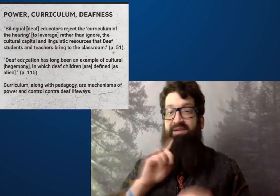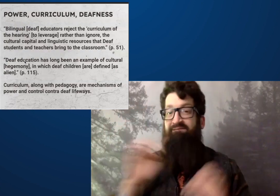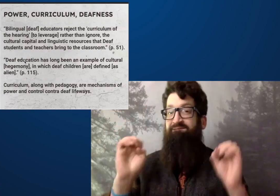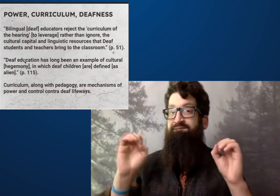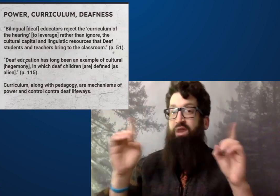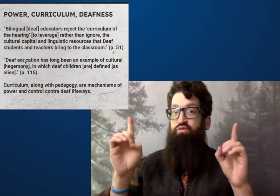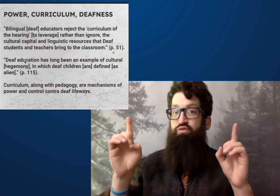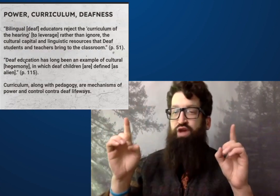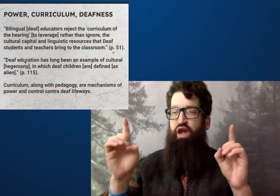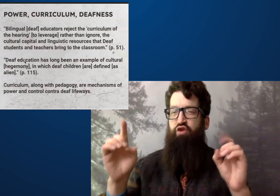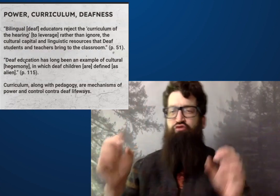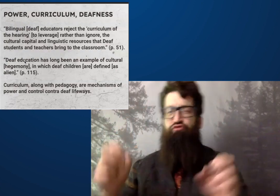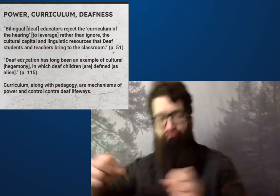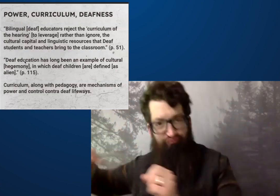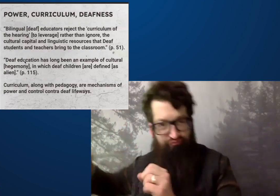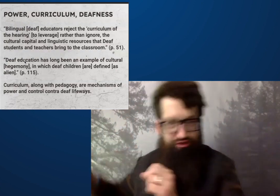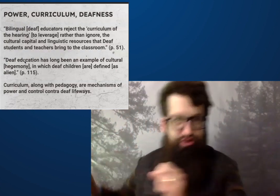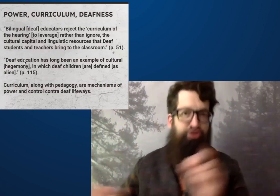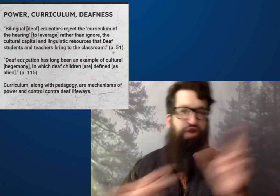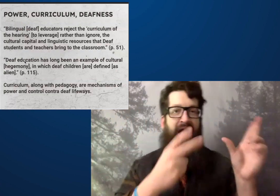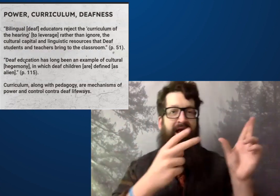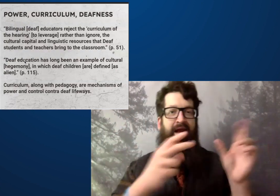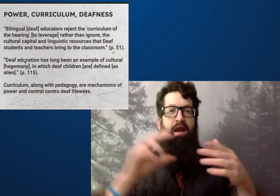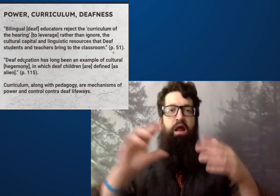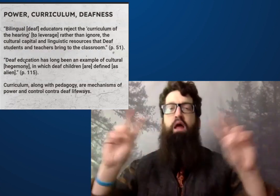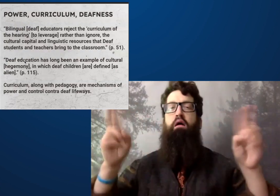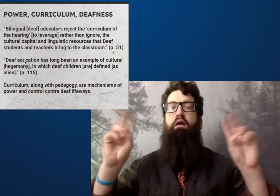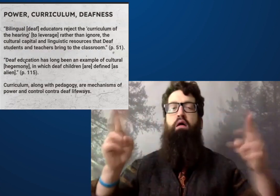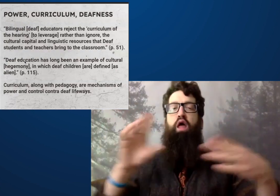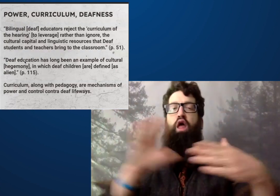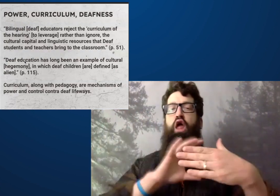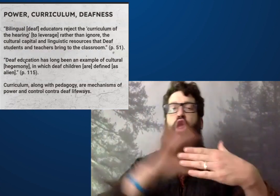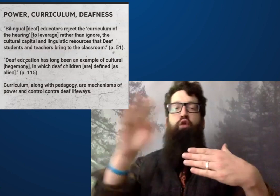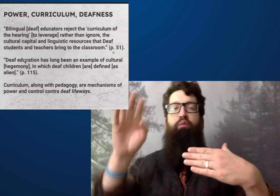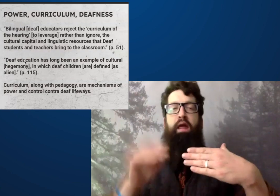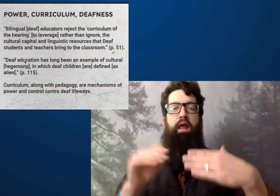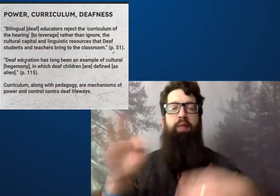Bilingual deaf educators